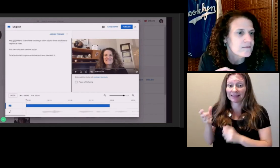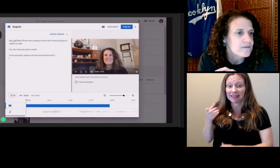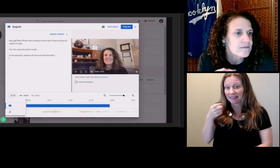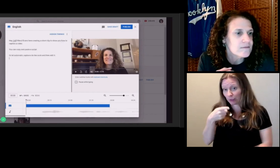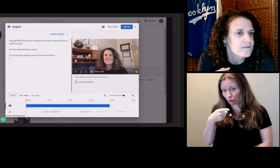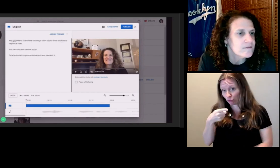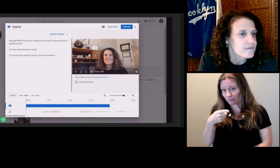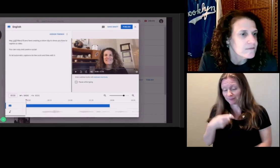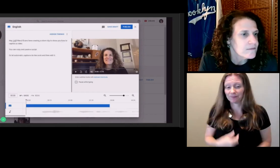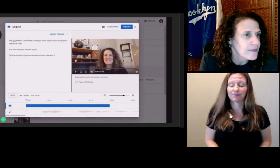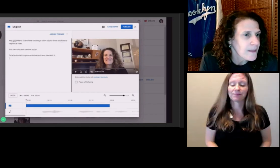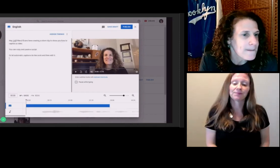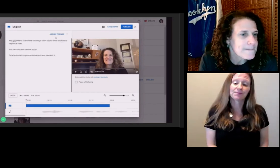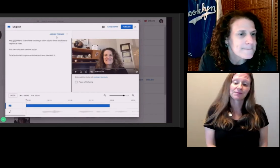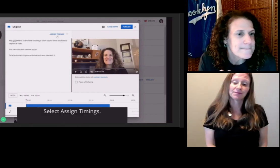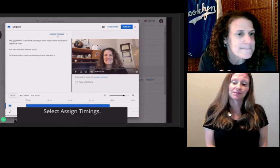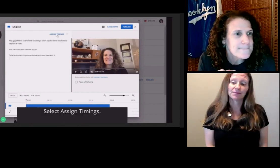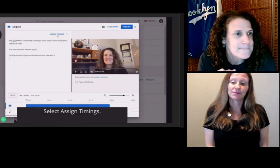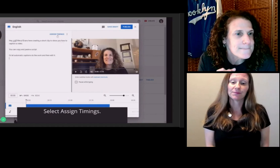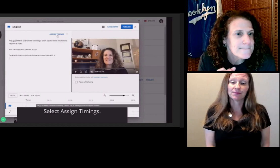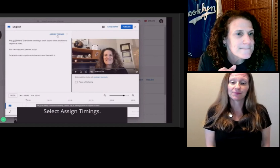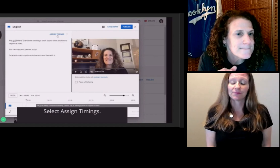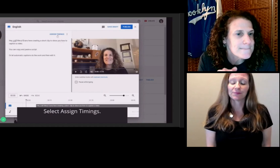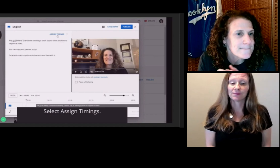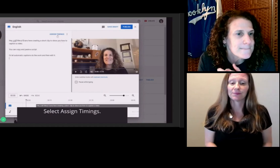Select assign timings.